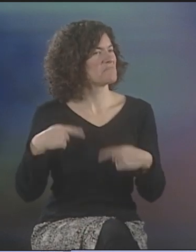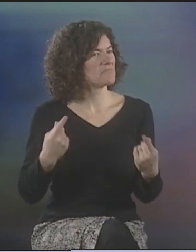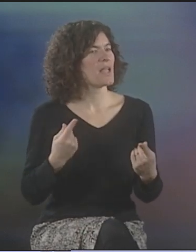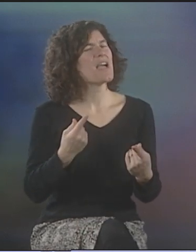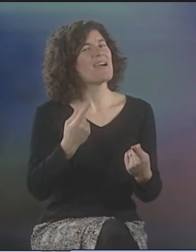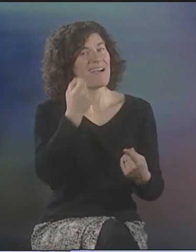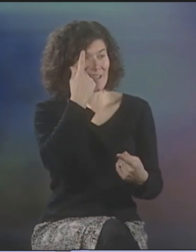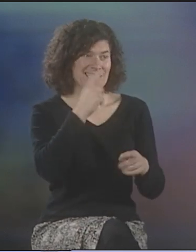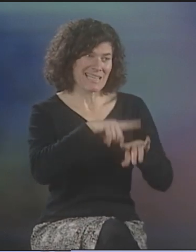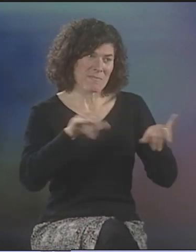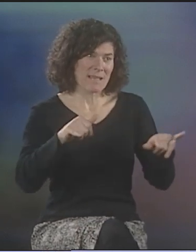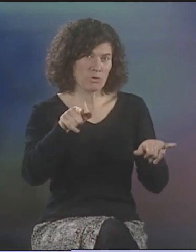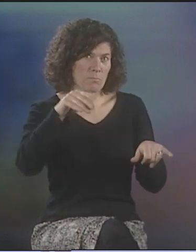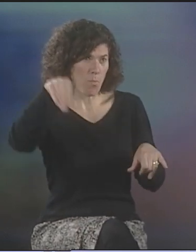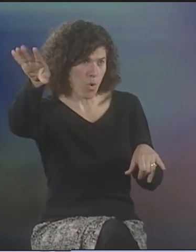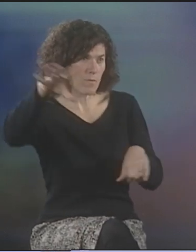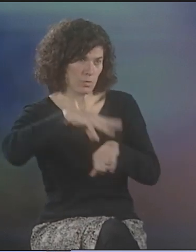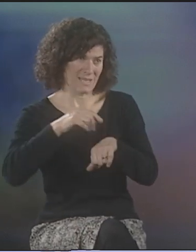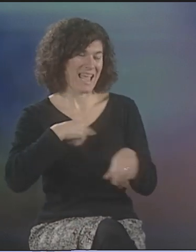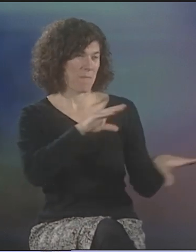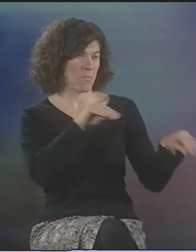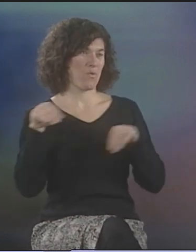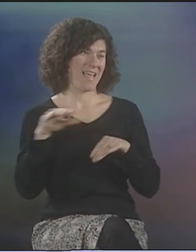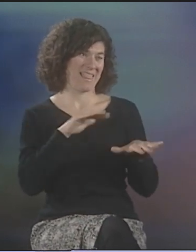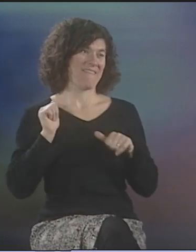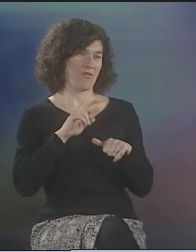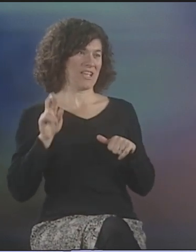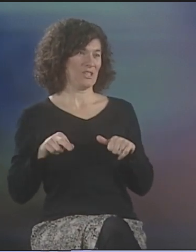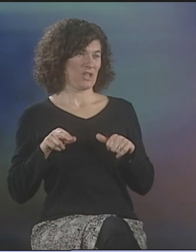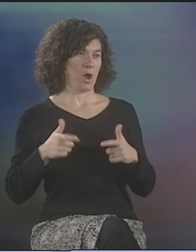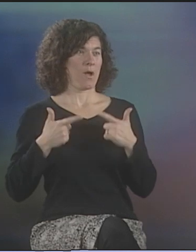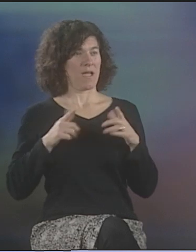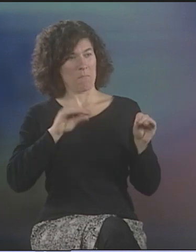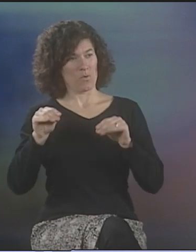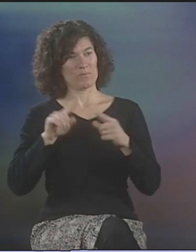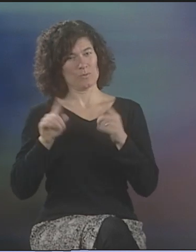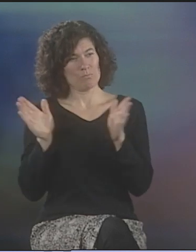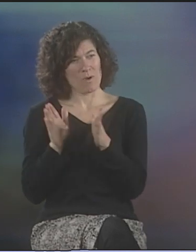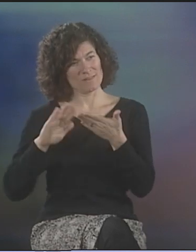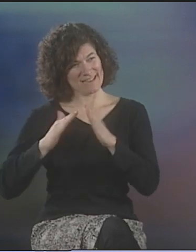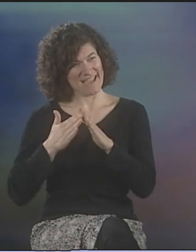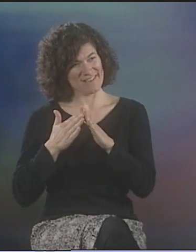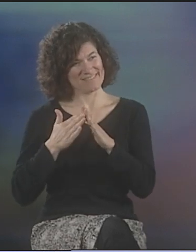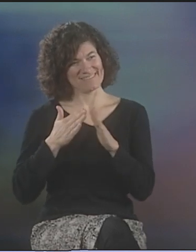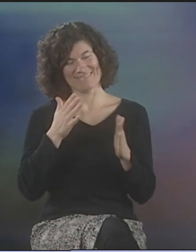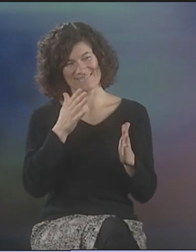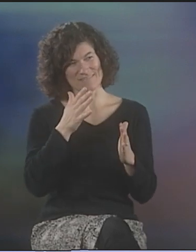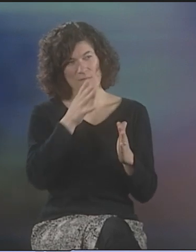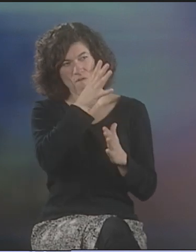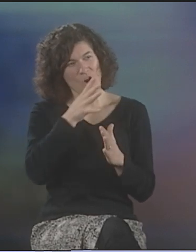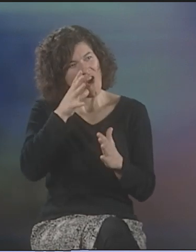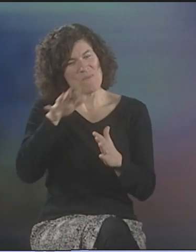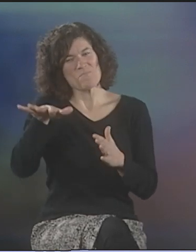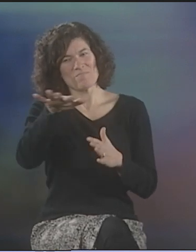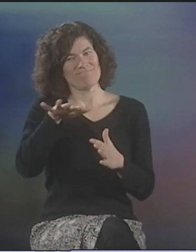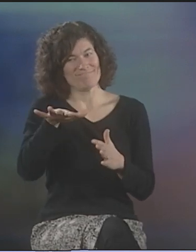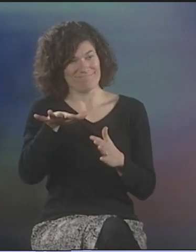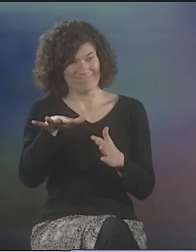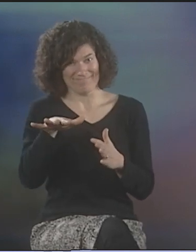YEAH. NO, I HAVEN'T VOICED FOR HER, UH, FOR DEAF POETRY IN A LONG TIME, BUT YOU HAVE TO KNOW, WHEN SHE MOVED TO SWEDEN, I MOVED TO